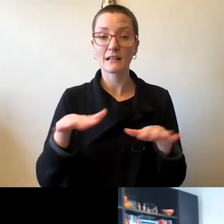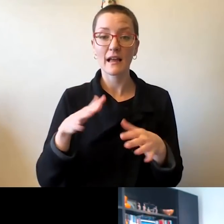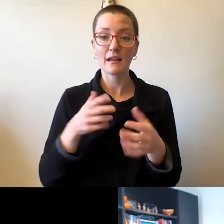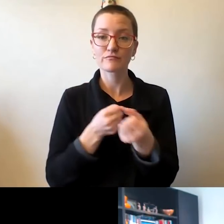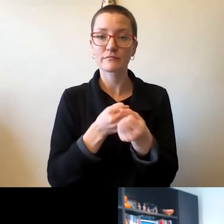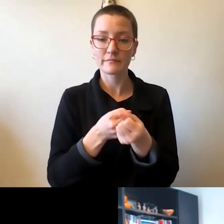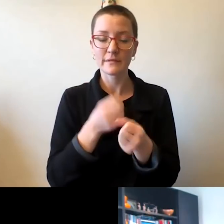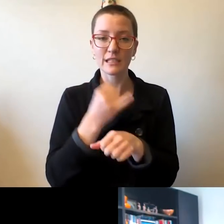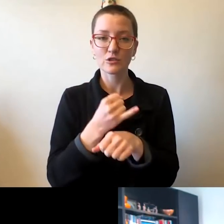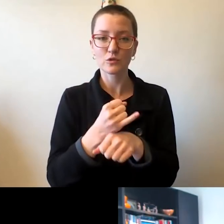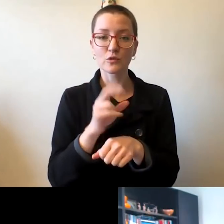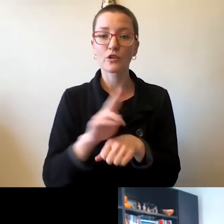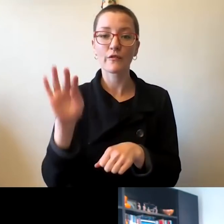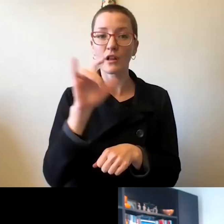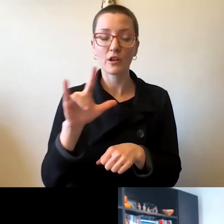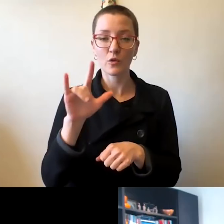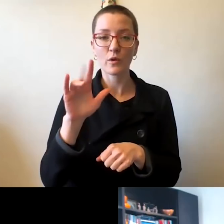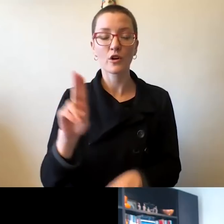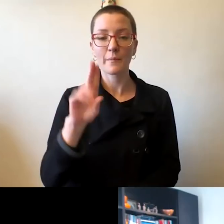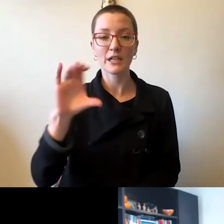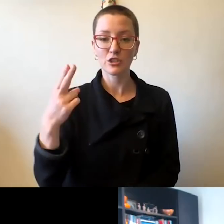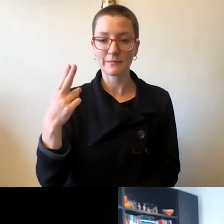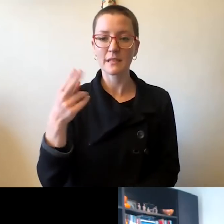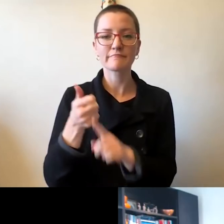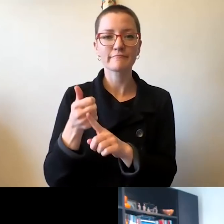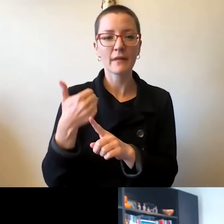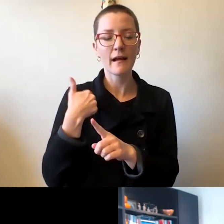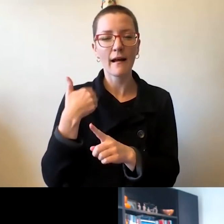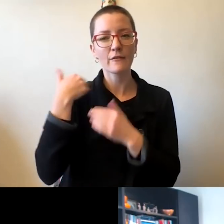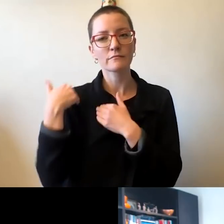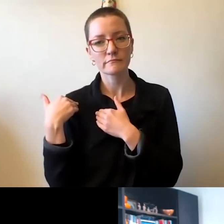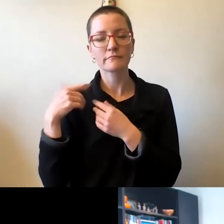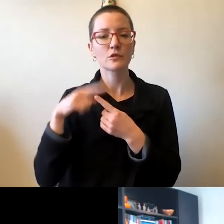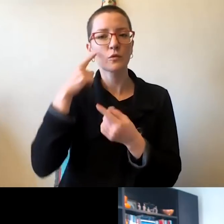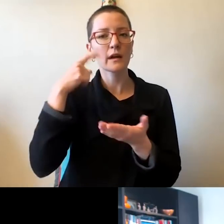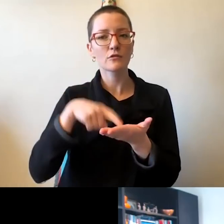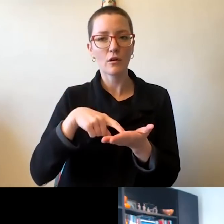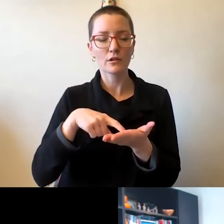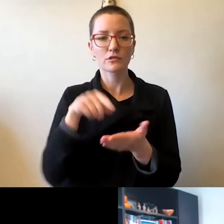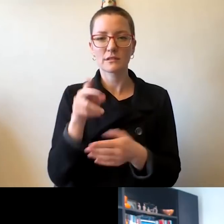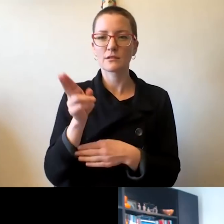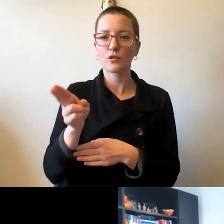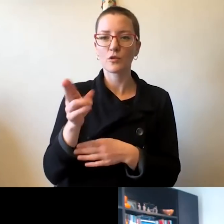at Urbana-Champaign has the responsibility to acknowledge the historical context in which it exists.